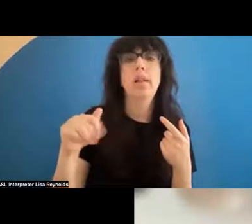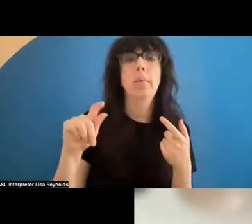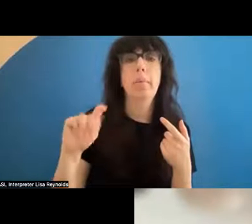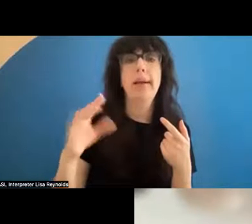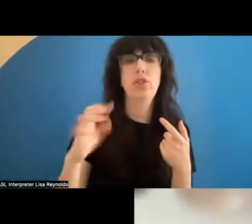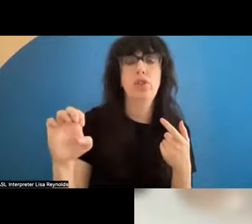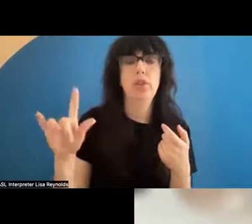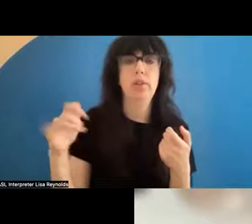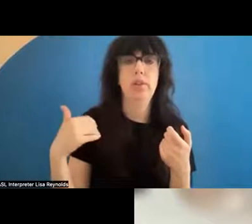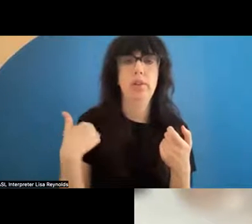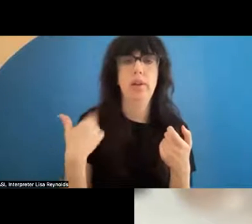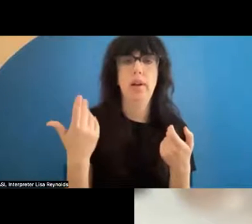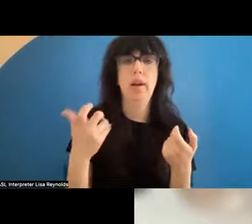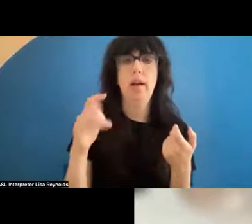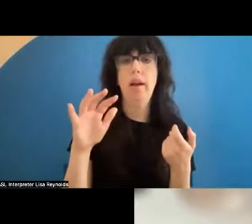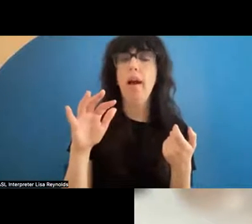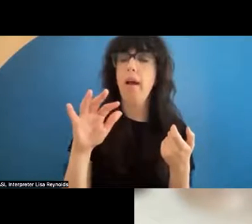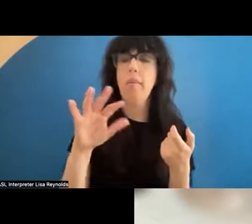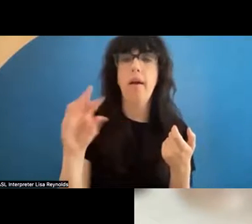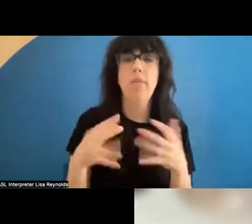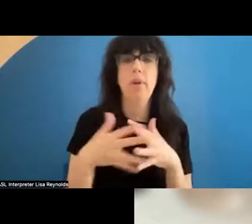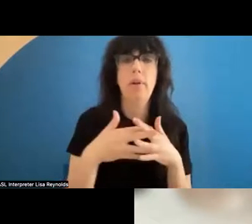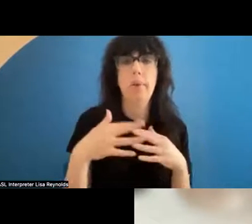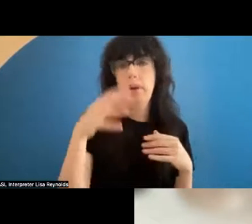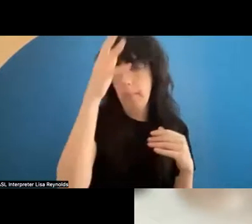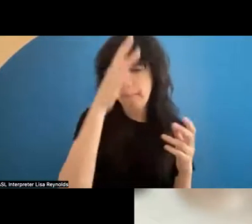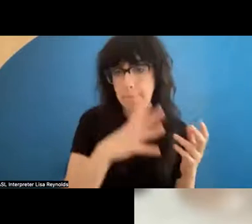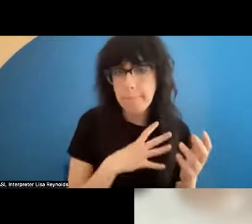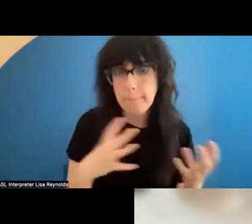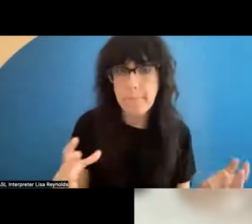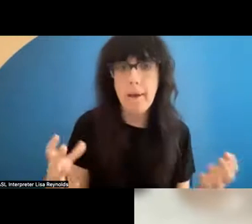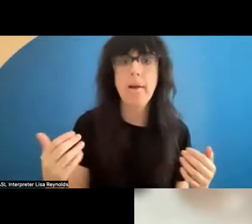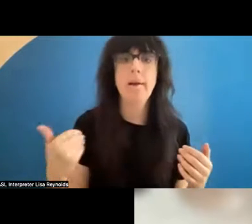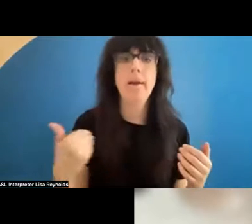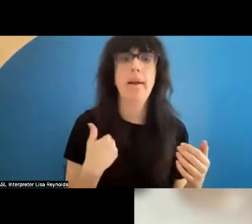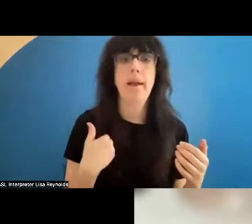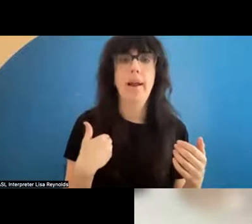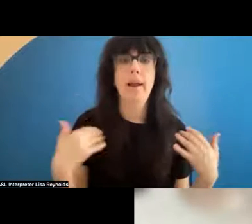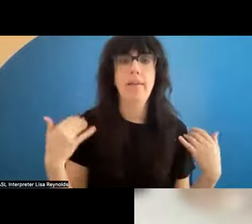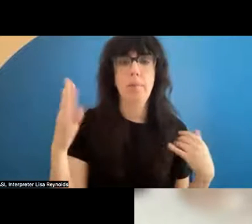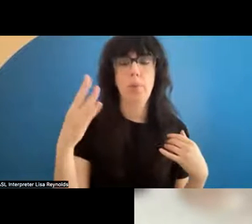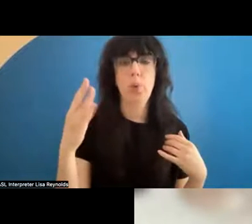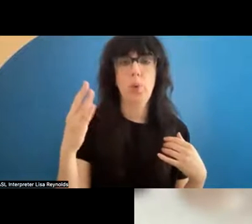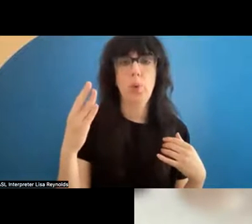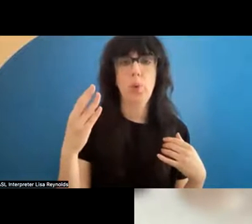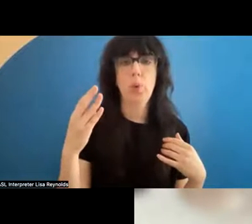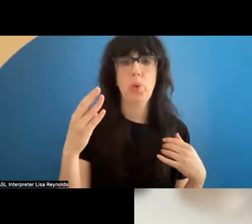I'm an African-American male, and I'm wear ing blue